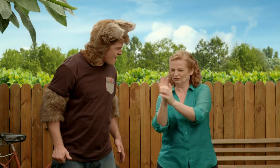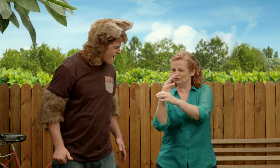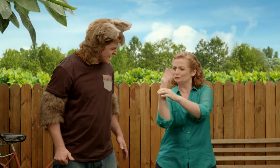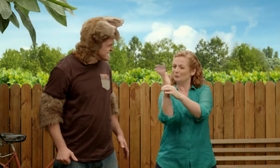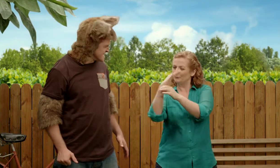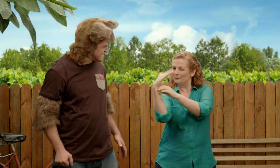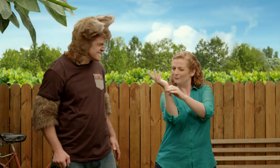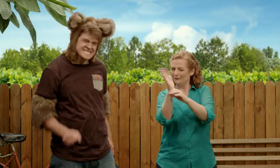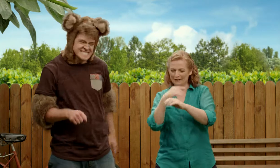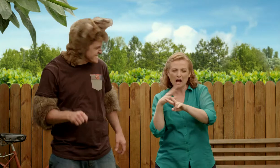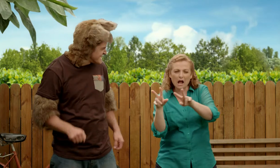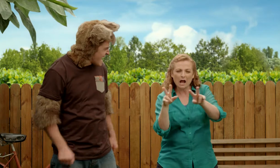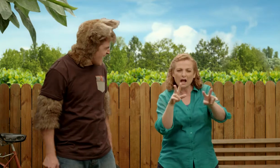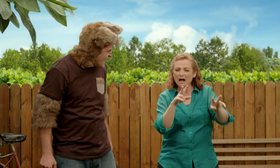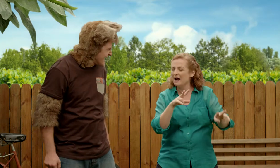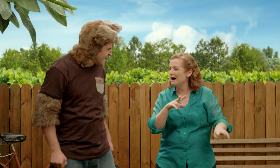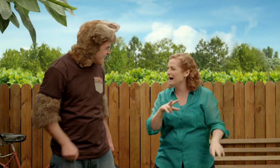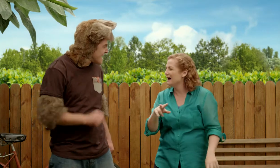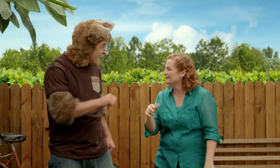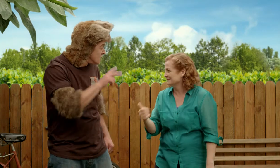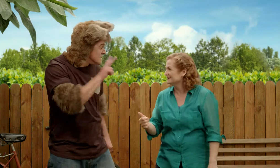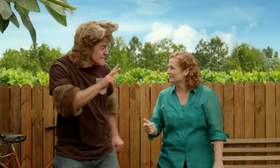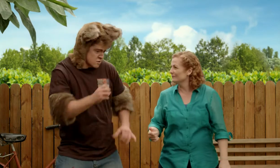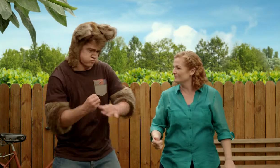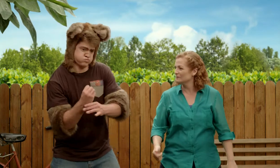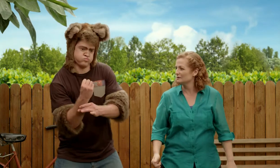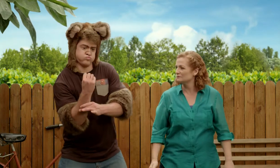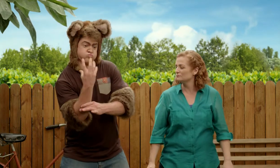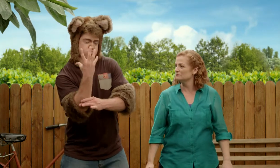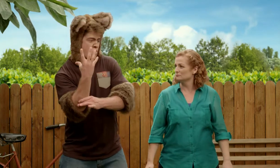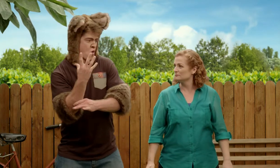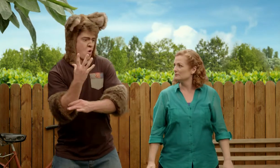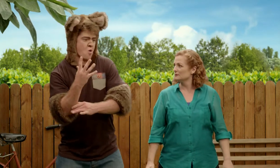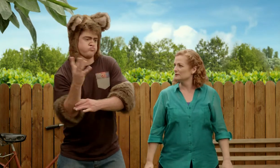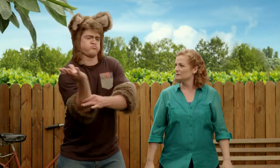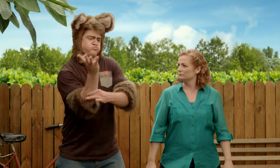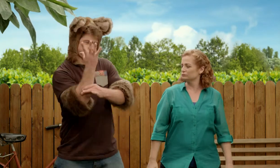and all of those beautiful colours out there. Yeah, and did you see all of the plants